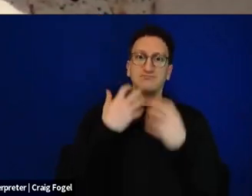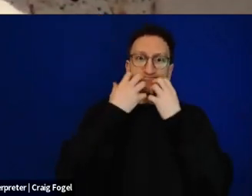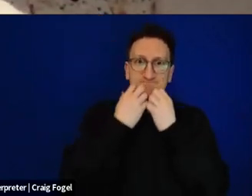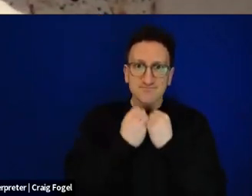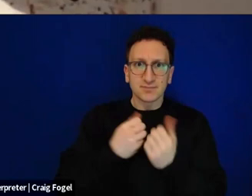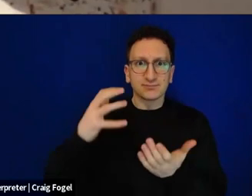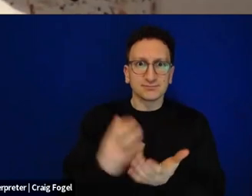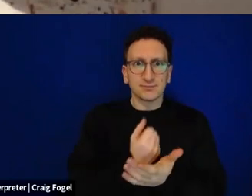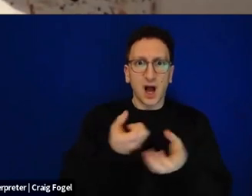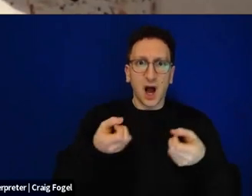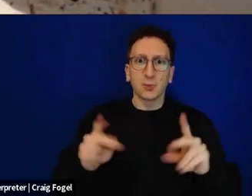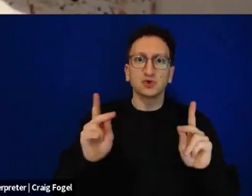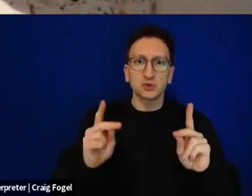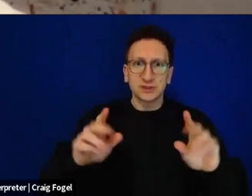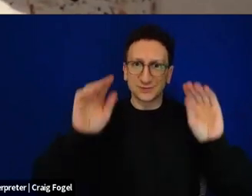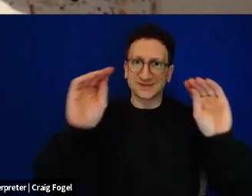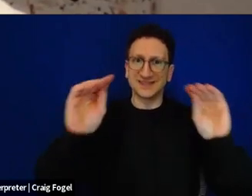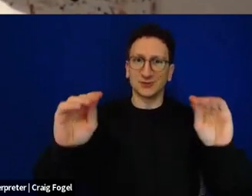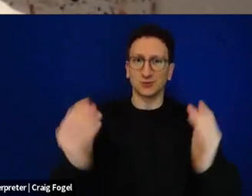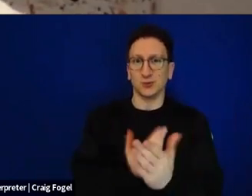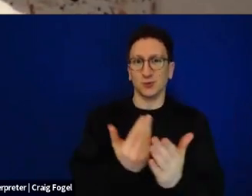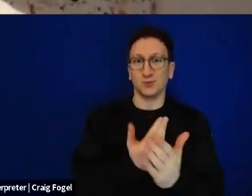And my sense is that this year, Seder night, both in Israel,